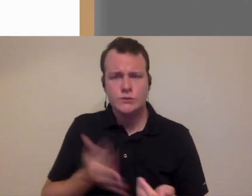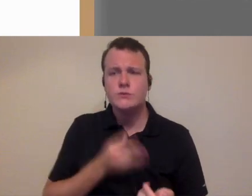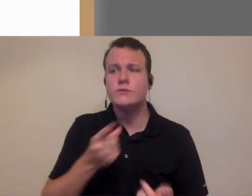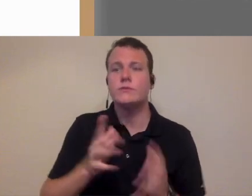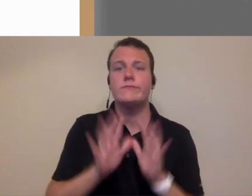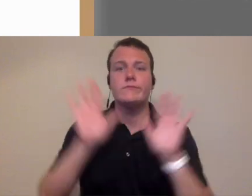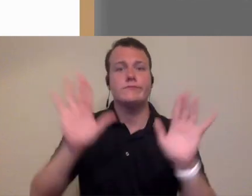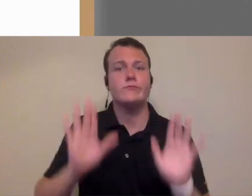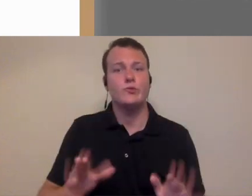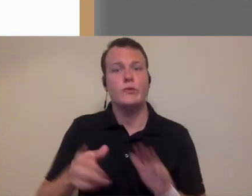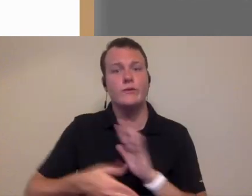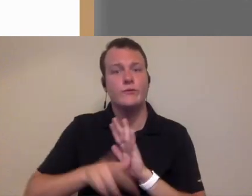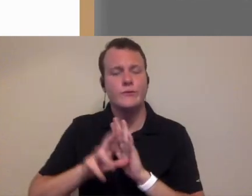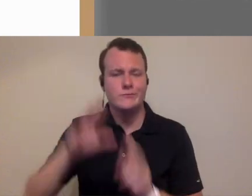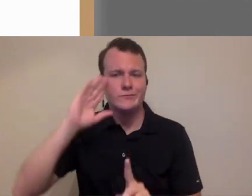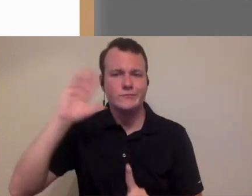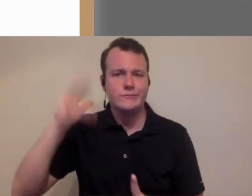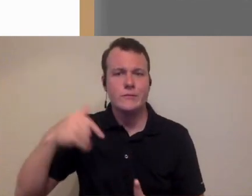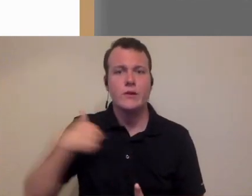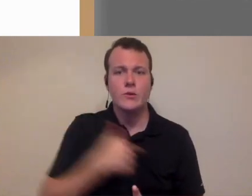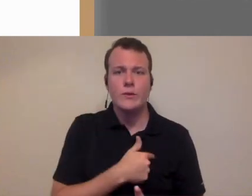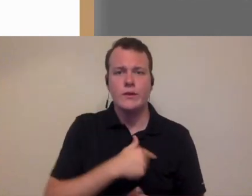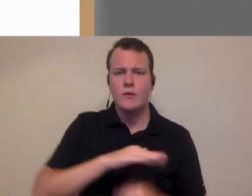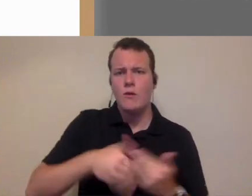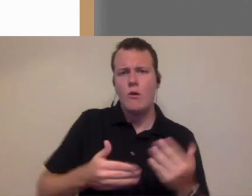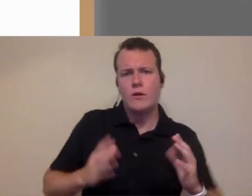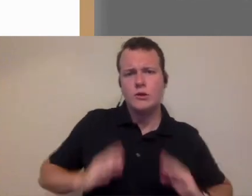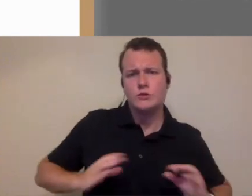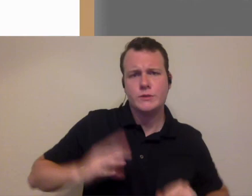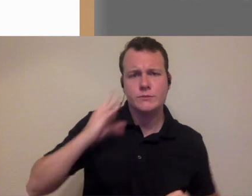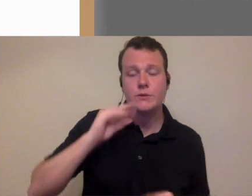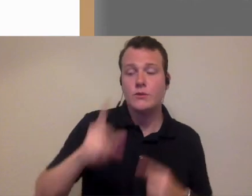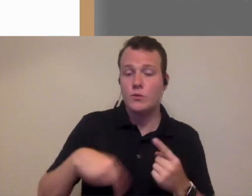lots of great reviews as we all know I mean we're all consumers one of the